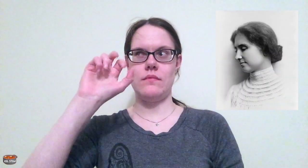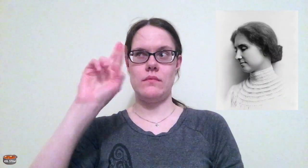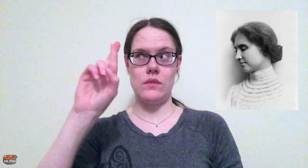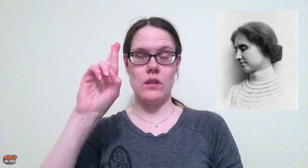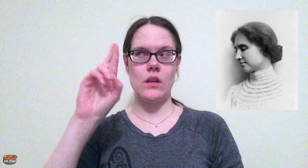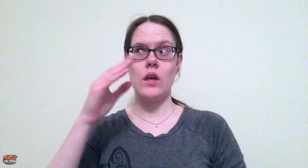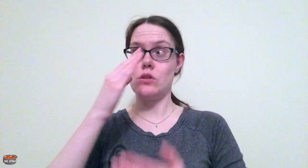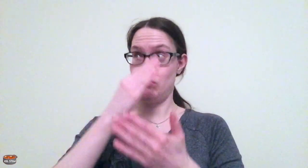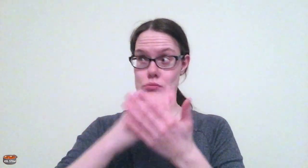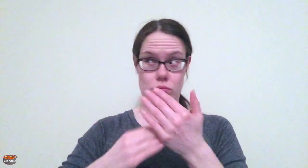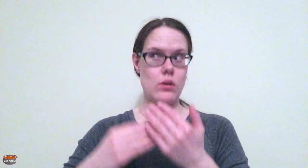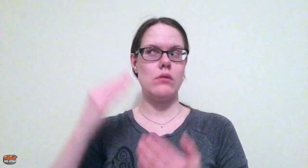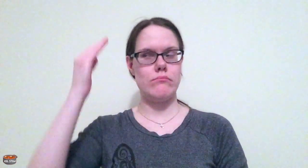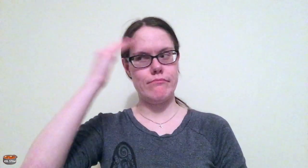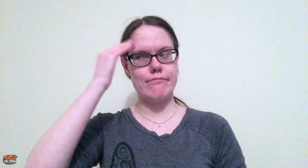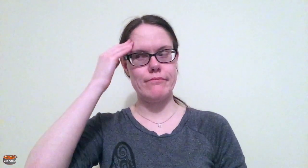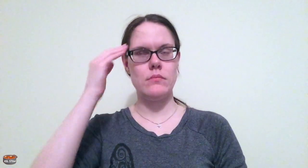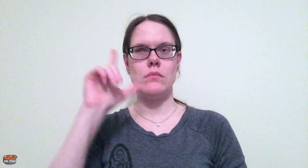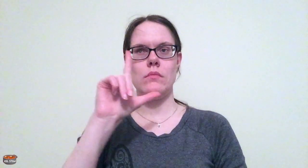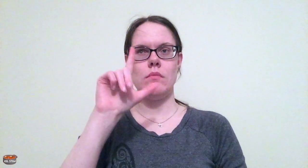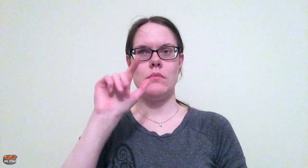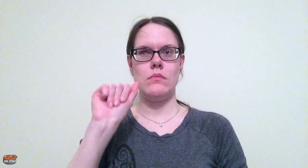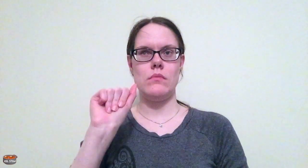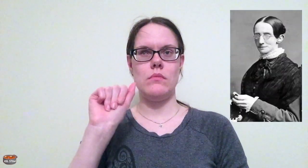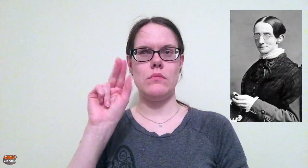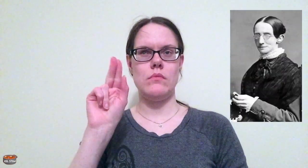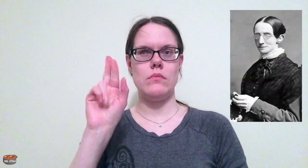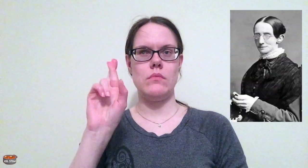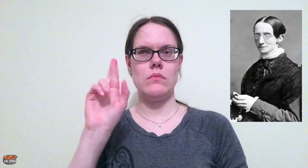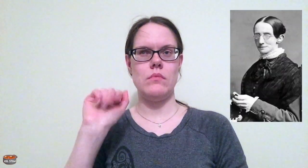who Helen Keller is. Some of you might